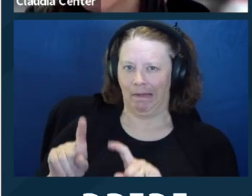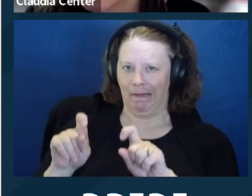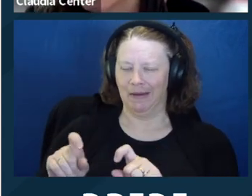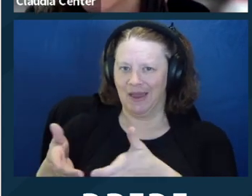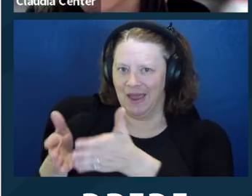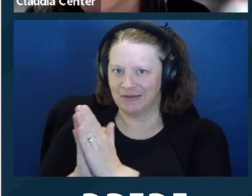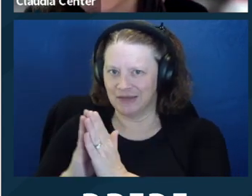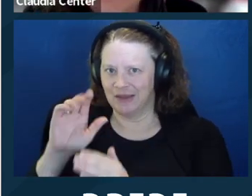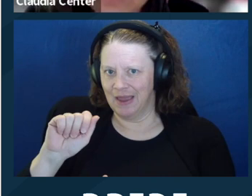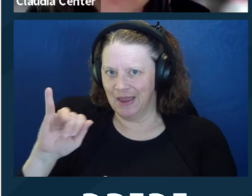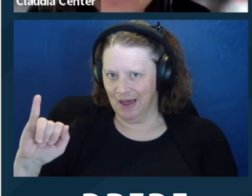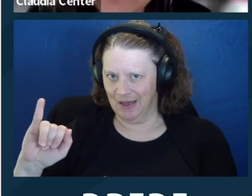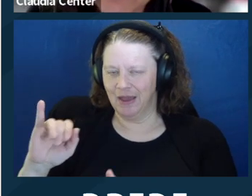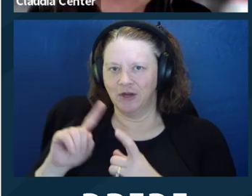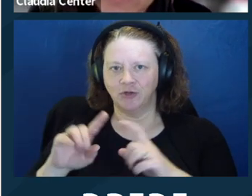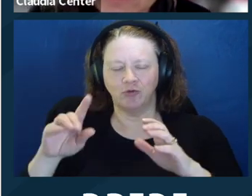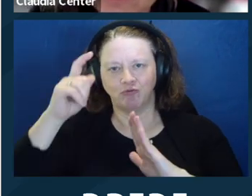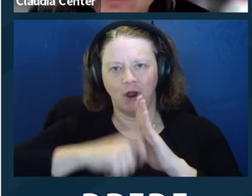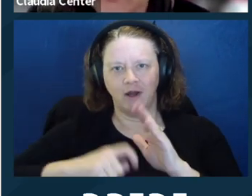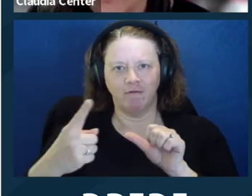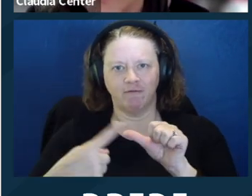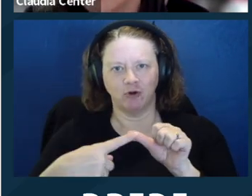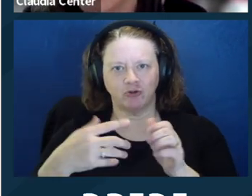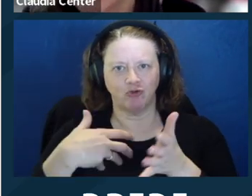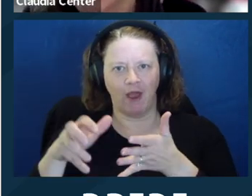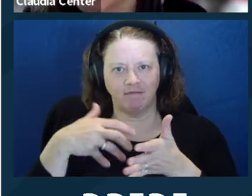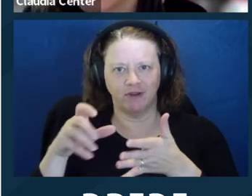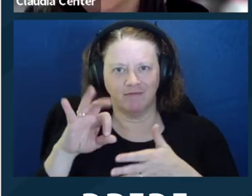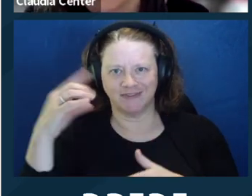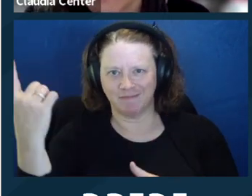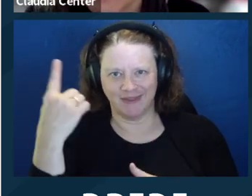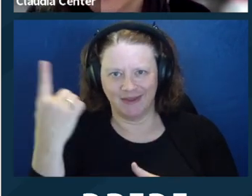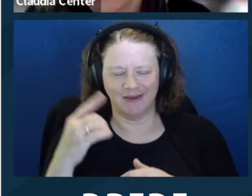from a high level of English into fourth to fifth‑grade reading level. And we'll see